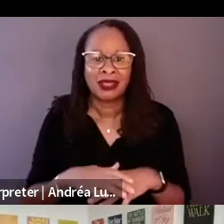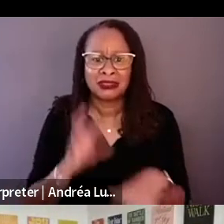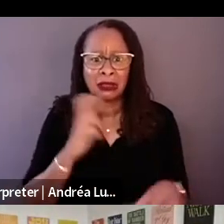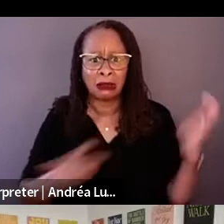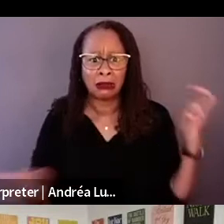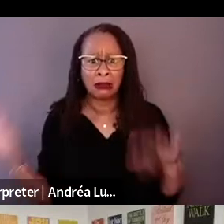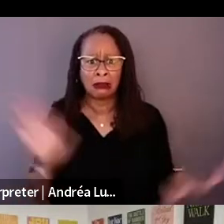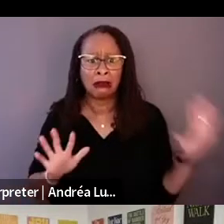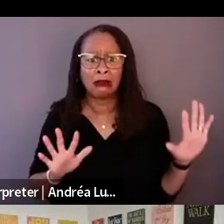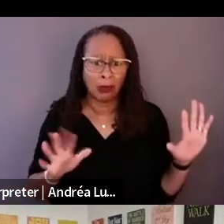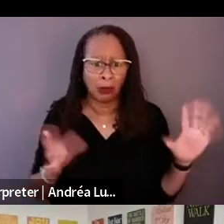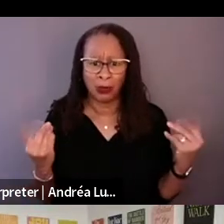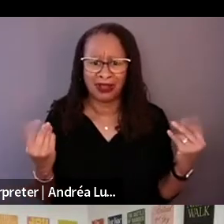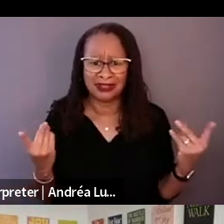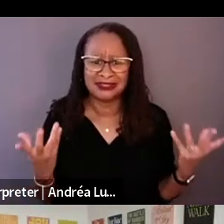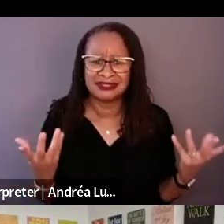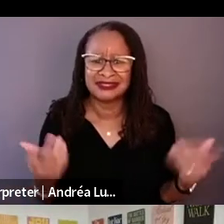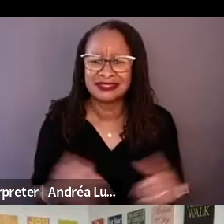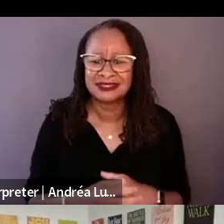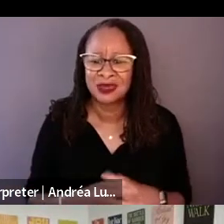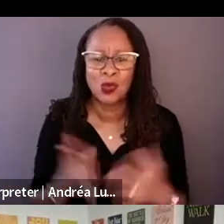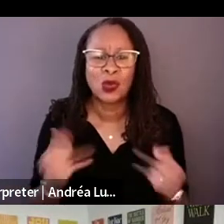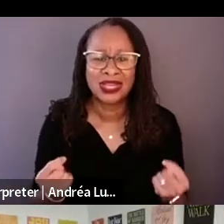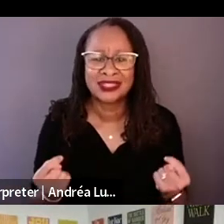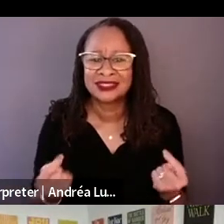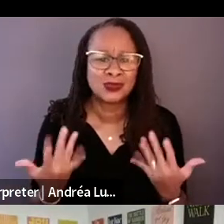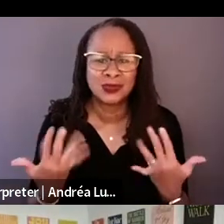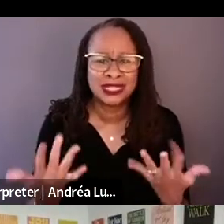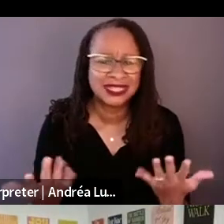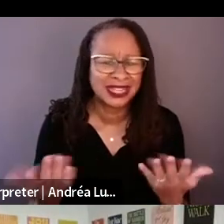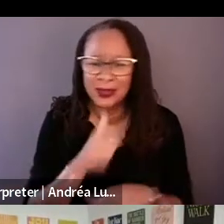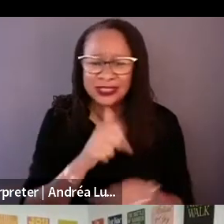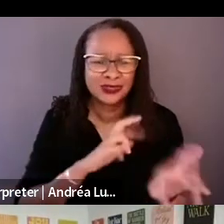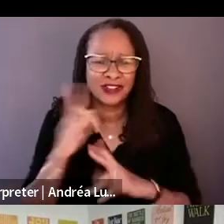I'm not prepared for this. You can see him visibly -- that set the tone for the whole thing.